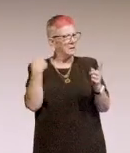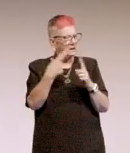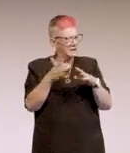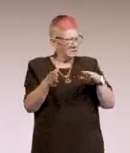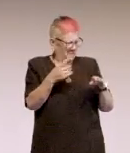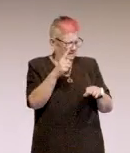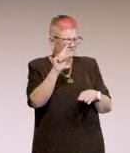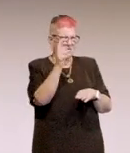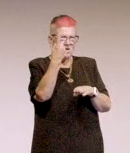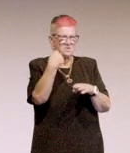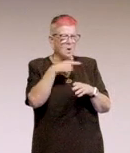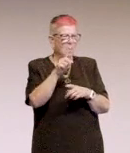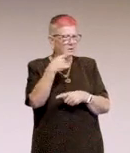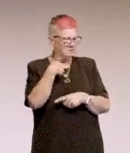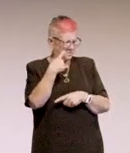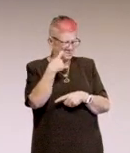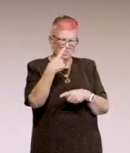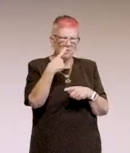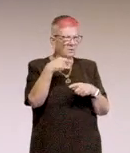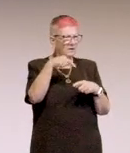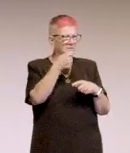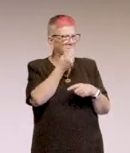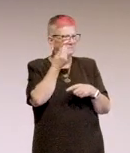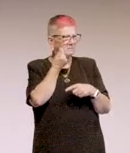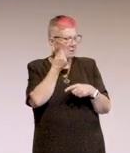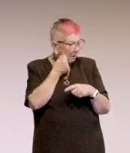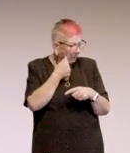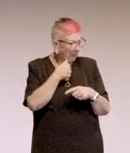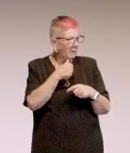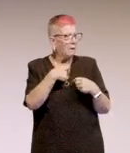And then when I went and Googled it, I'm like oh, this has been around for a while.